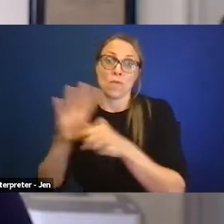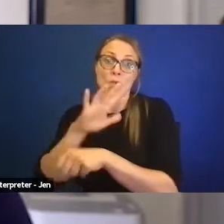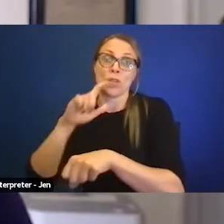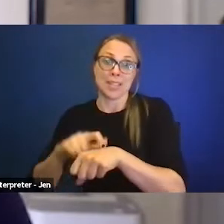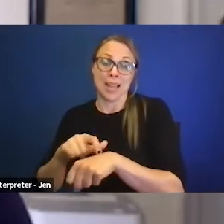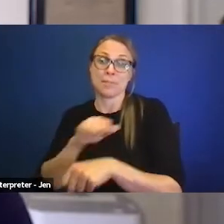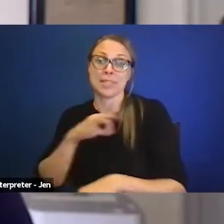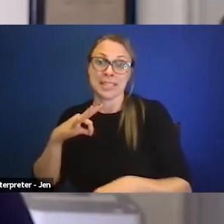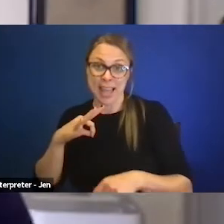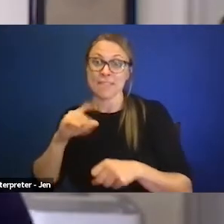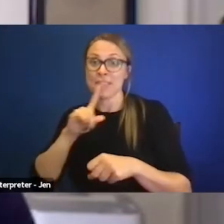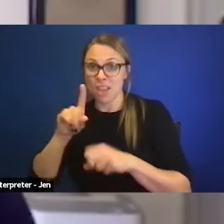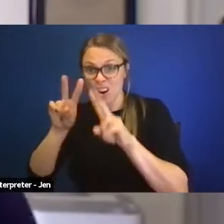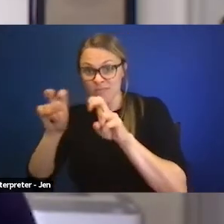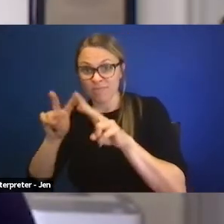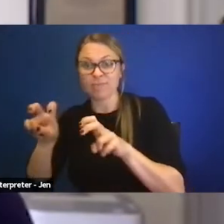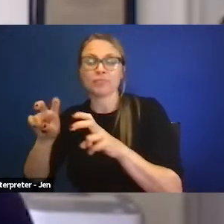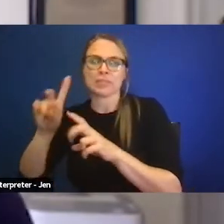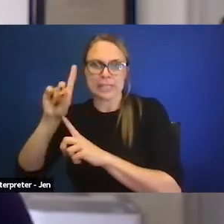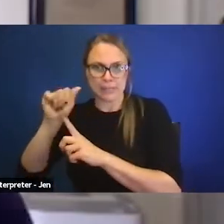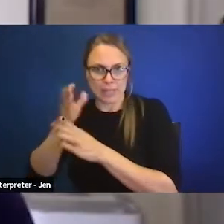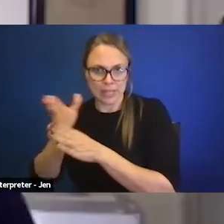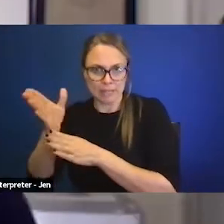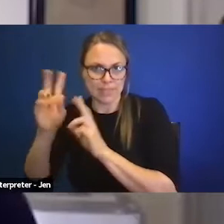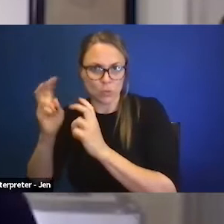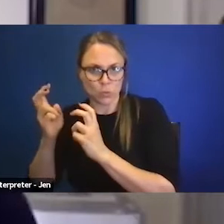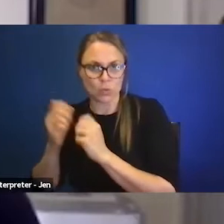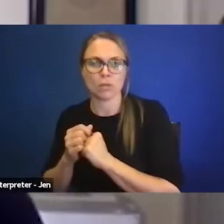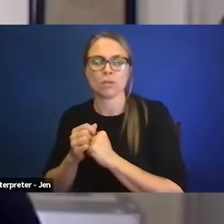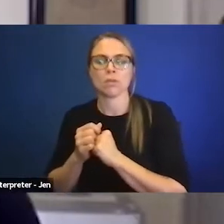at disability related issues, but it's gone much beyond that.